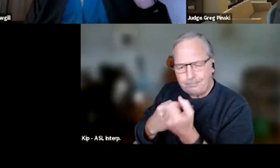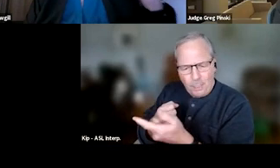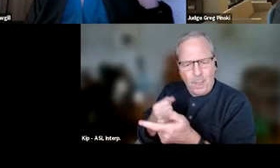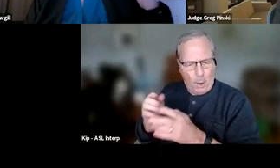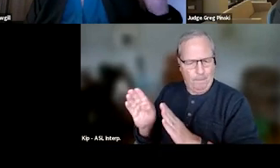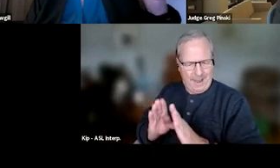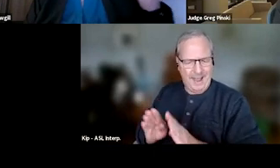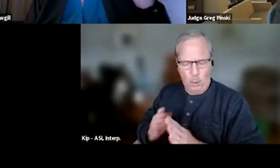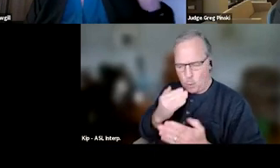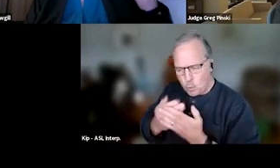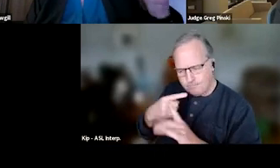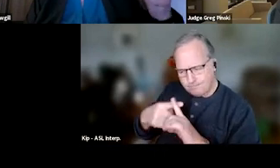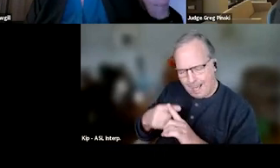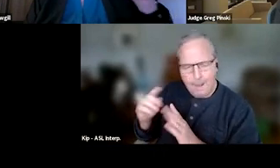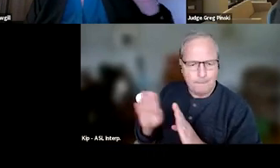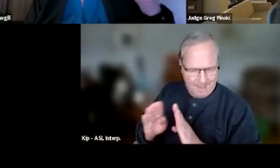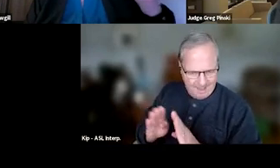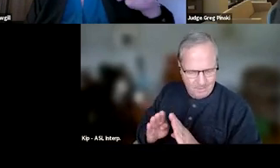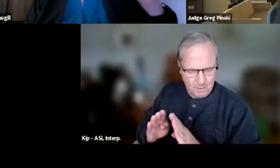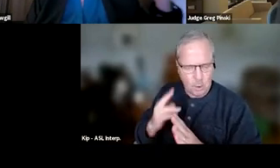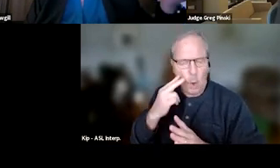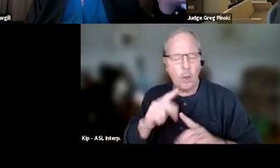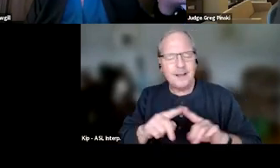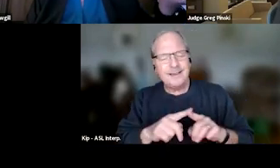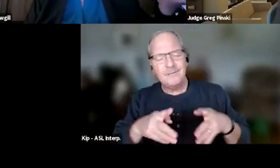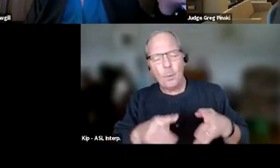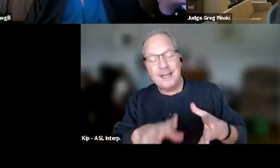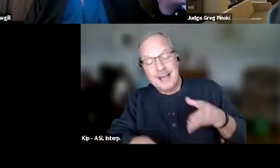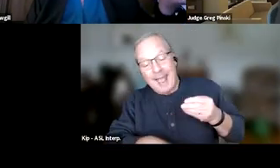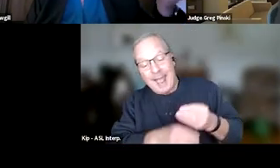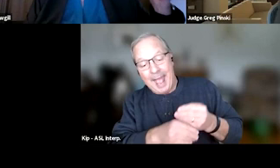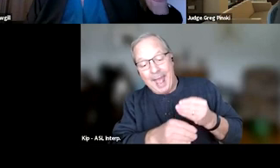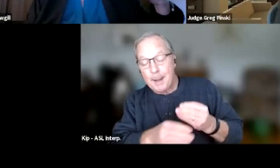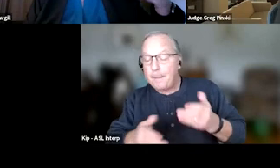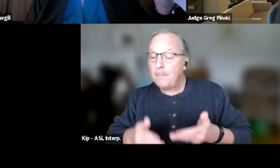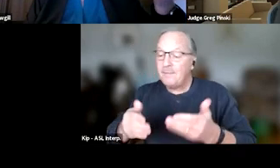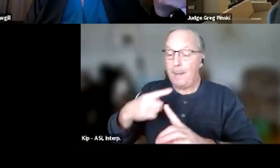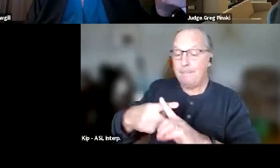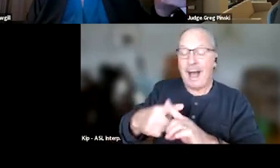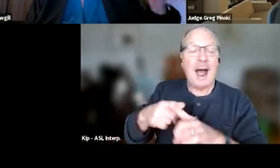So look at ways that you can add and provide more opportunities for that. So we want that to be happening,